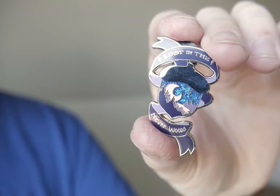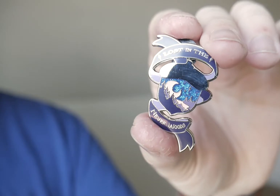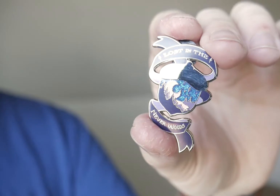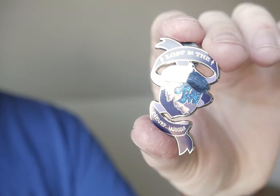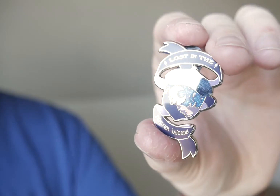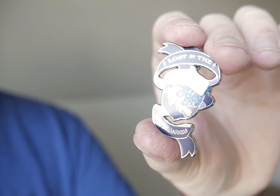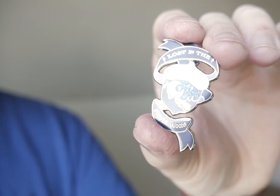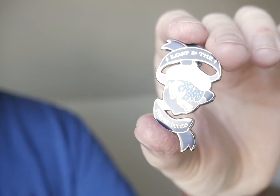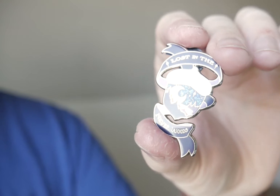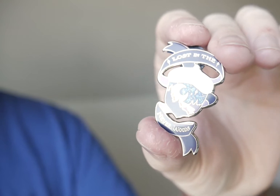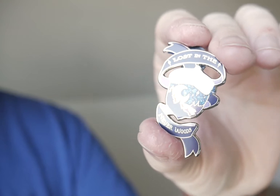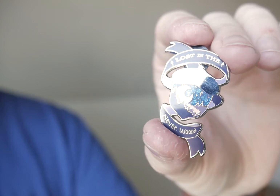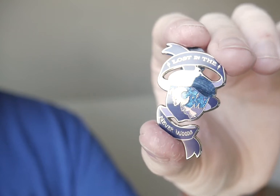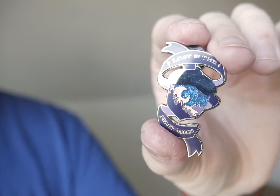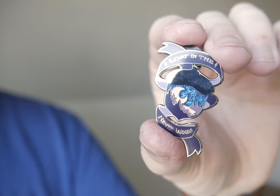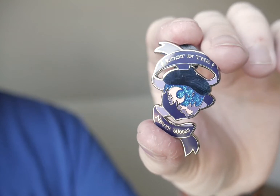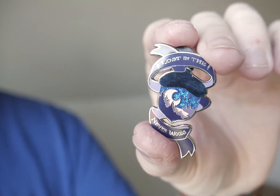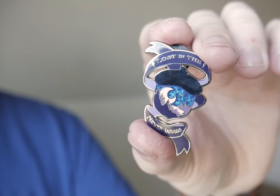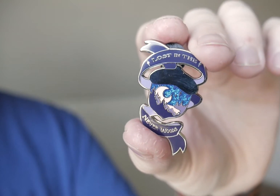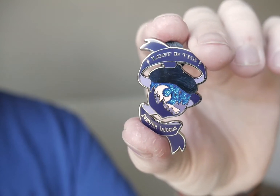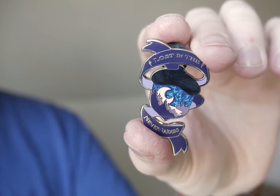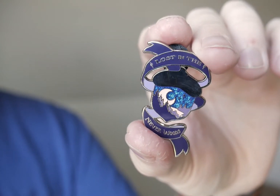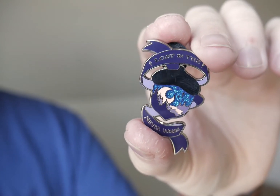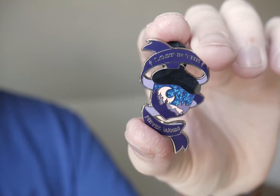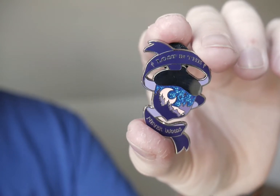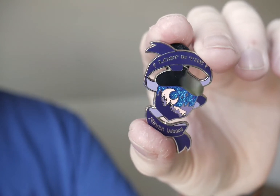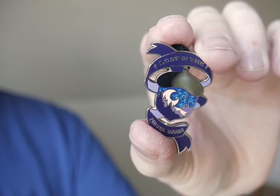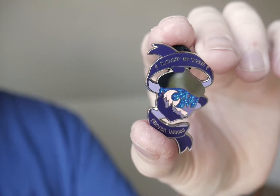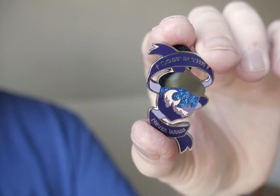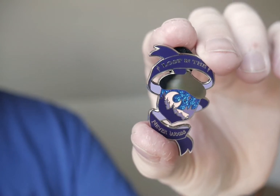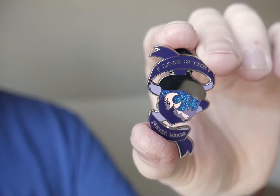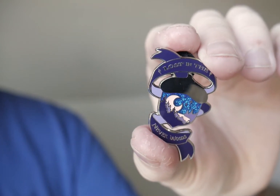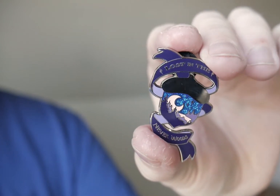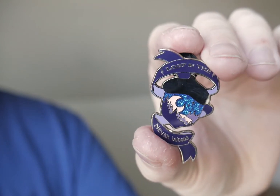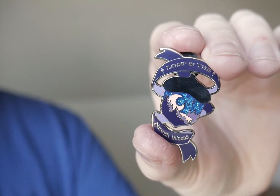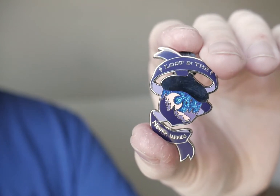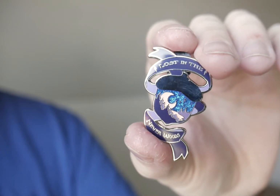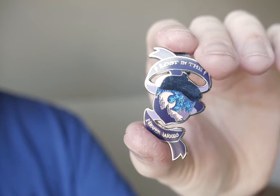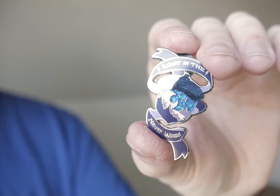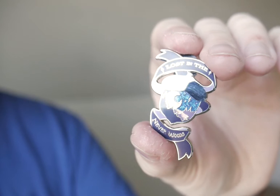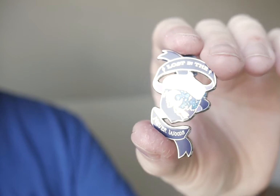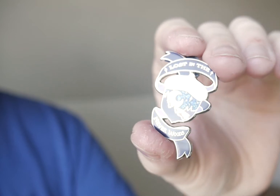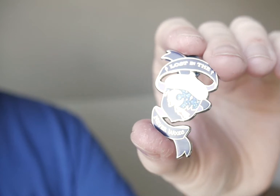[Enamel pin of a silver acorn with a moonlit forest scene on it, a purple ribbon around it that has the title on it.]